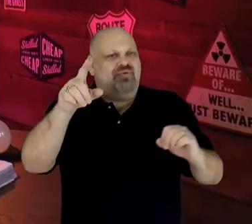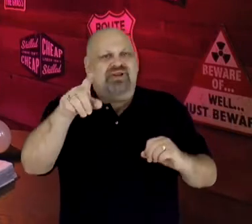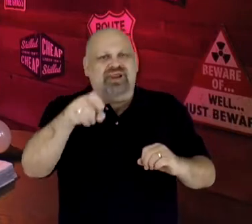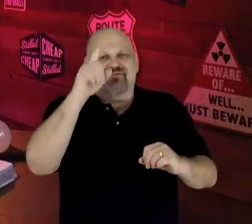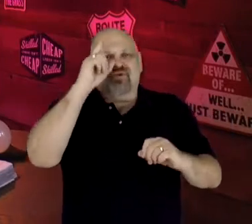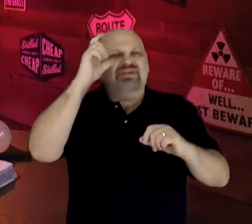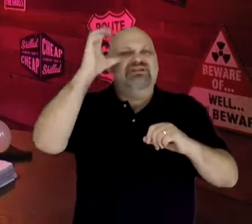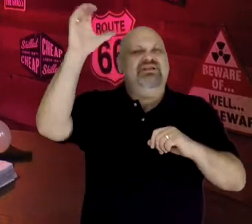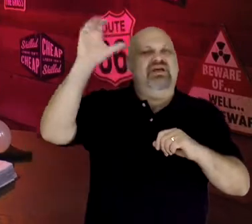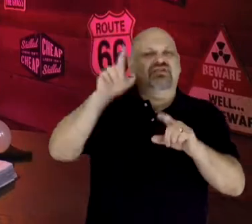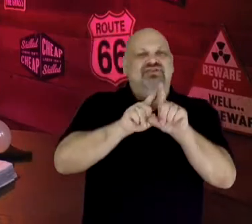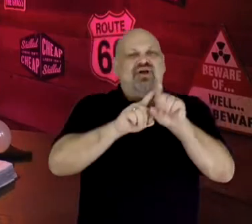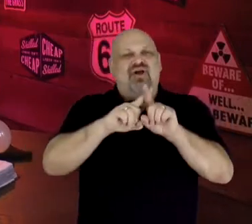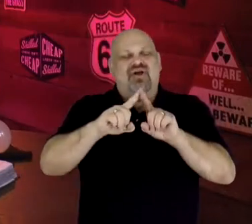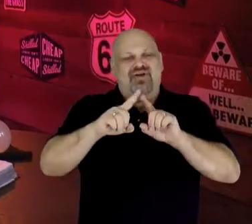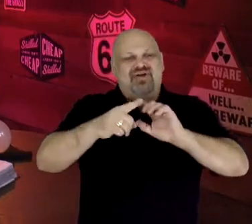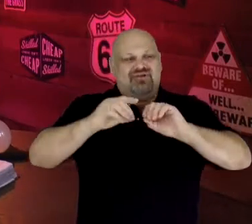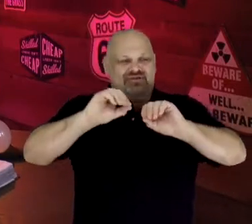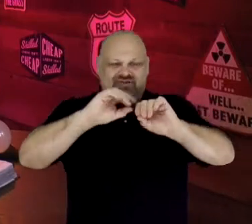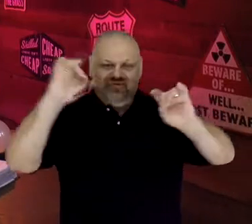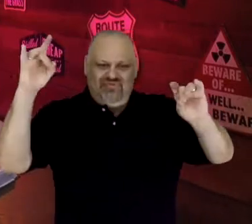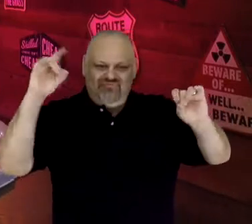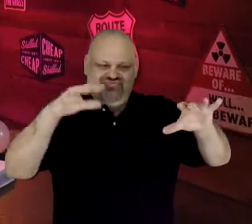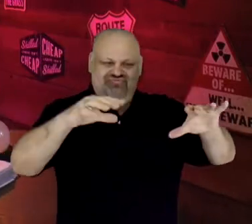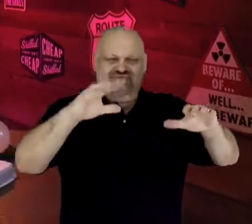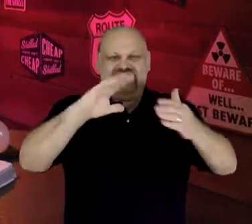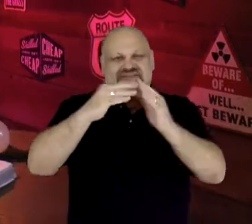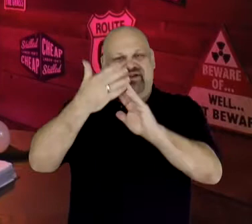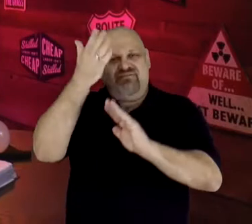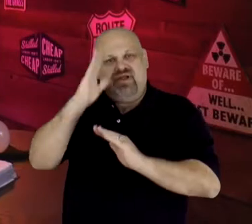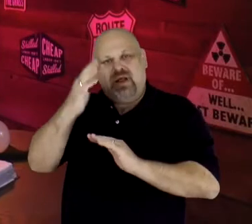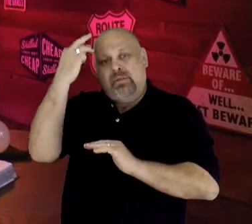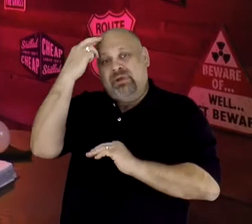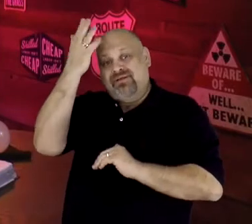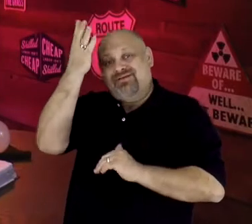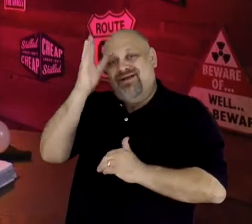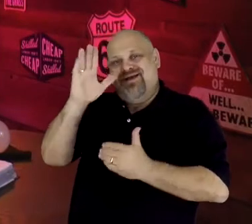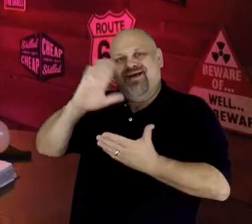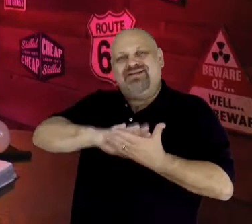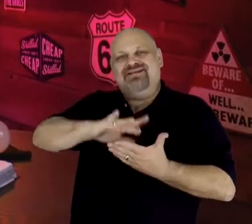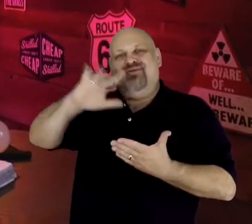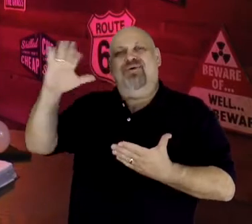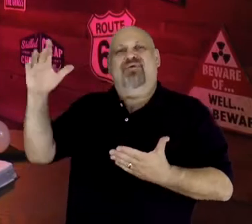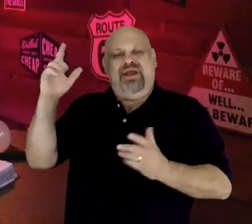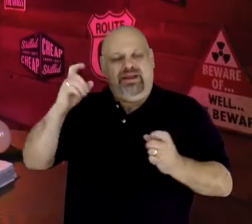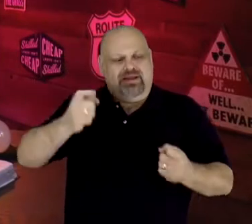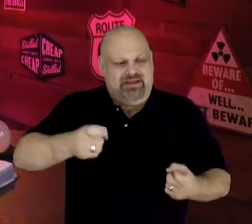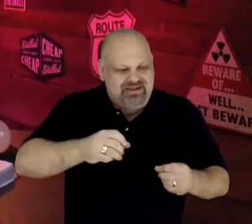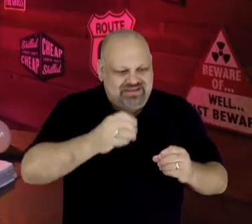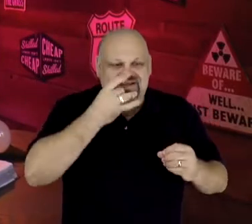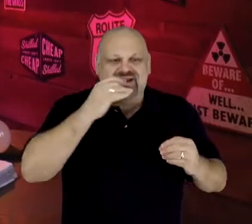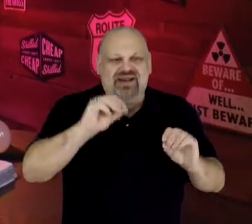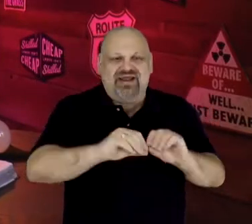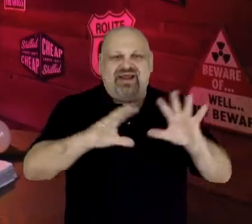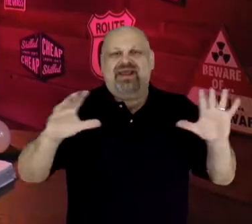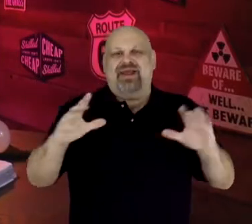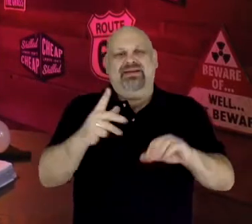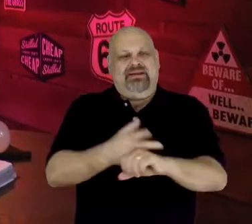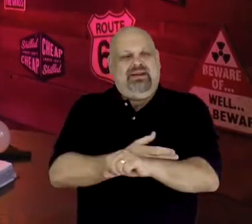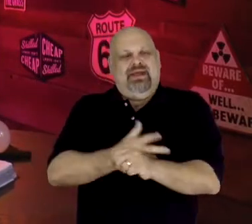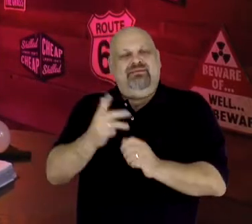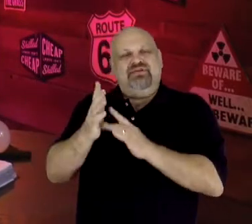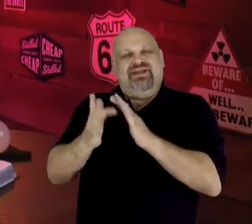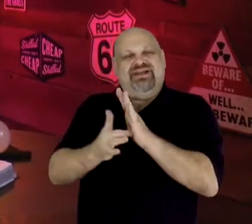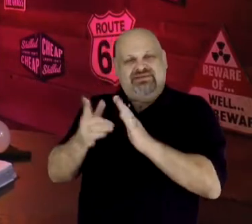"glory of God gives it light, and the Lamb [Jesus] is its lamp." Out-of-control faith recognizes that God